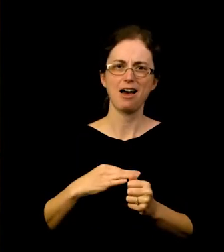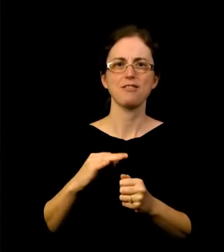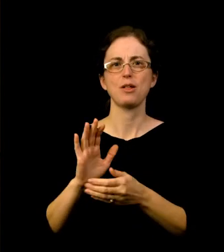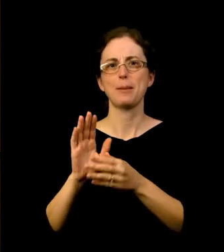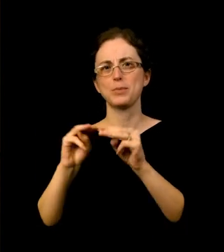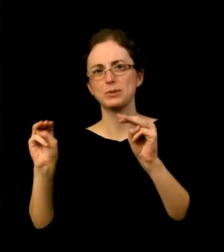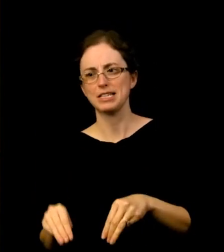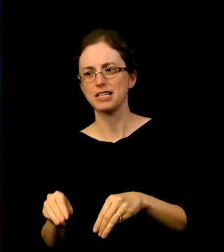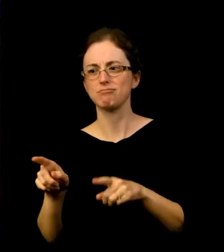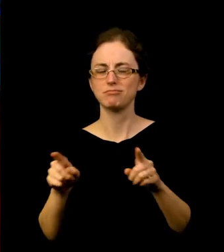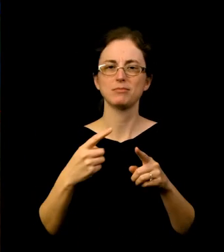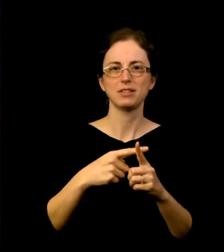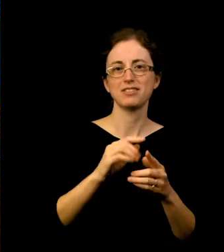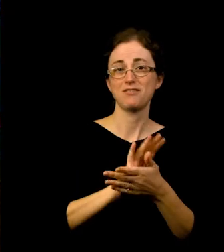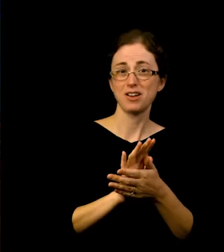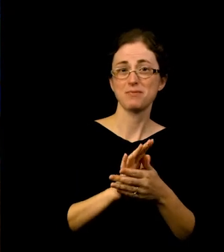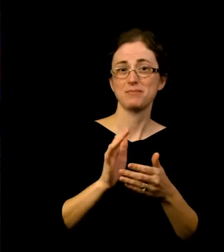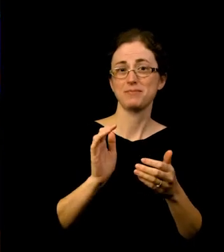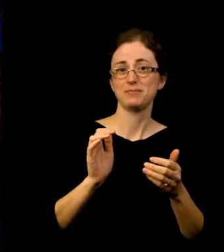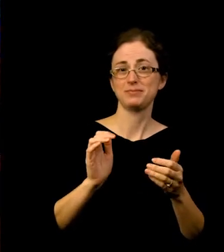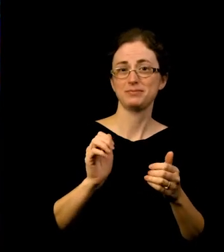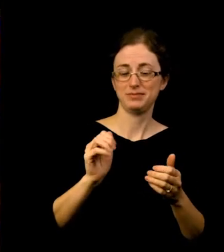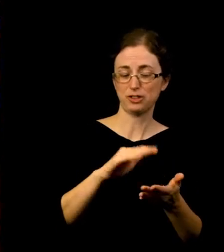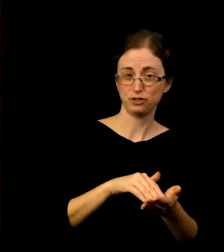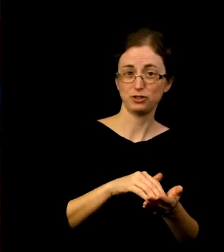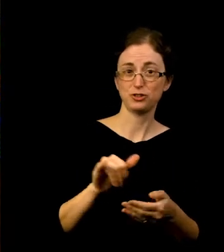We had so much fun to show our community what is possible